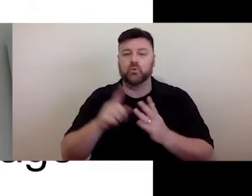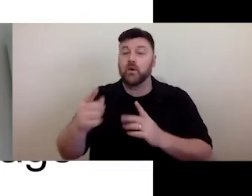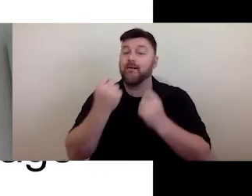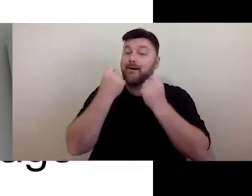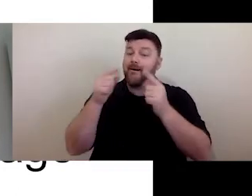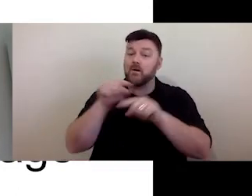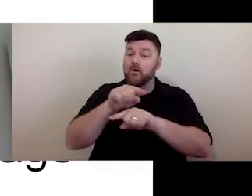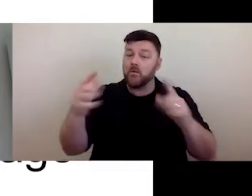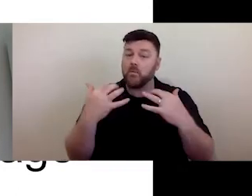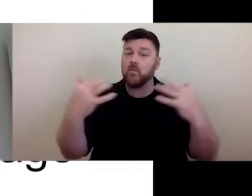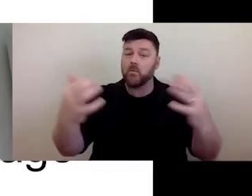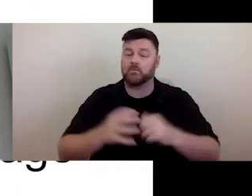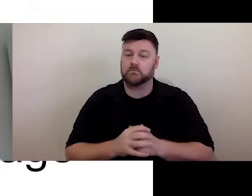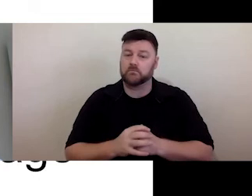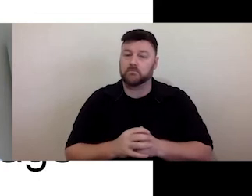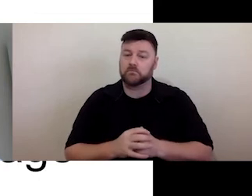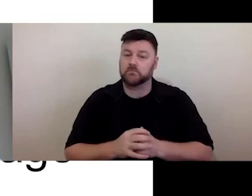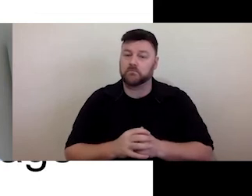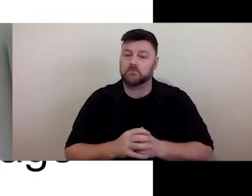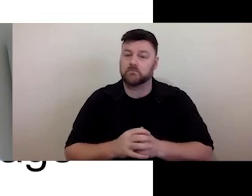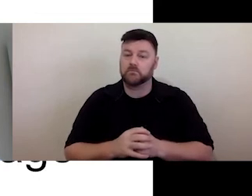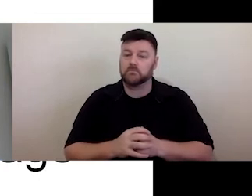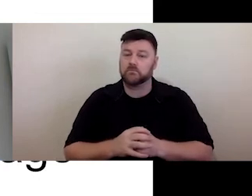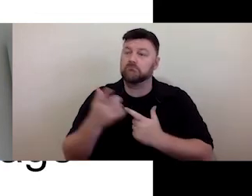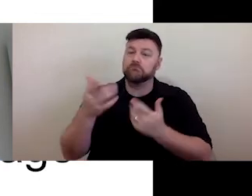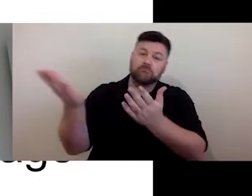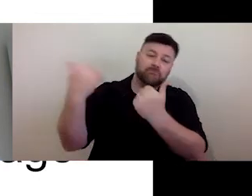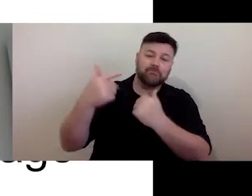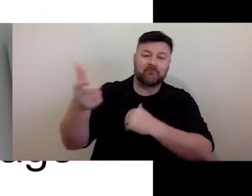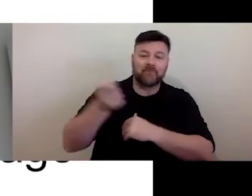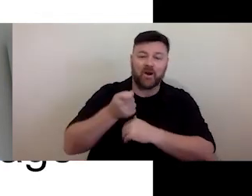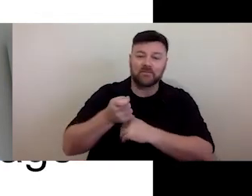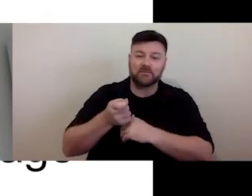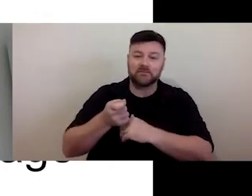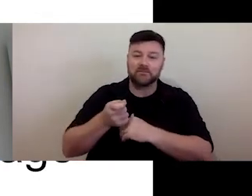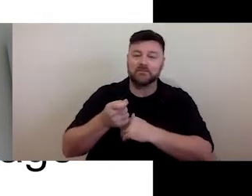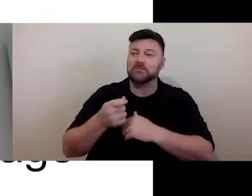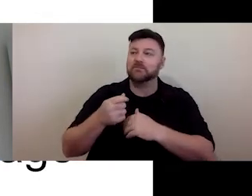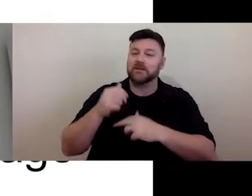need to target, invite them along, build a rapport and a trust with